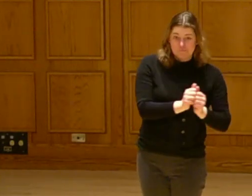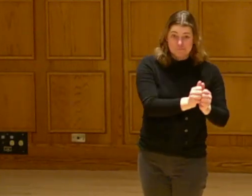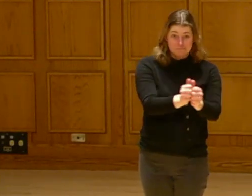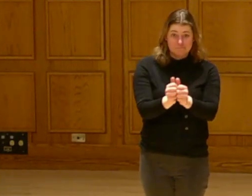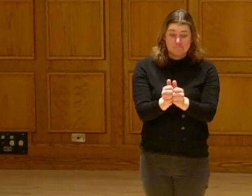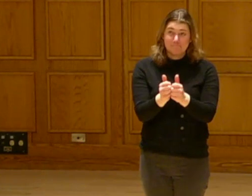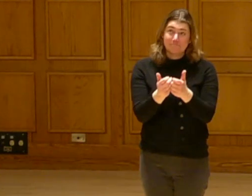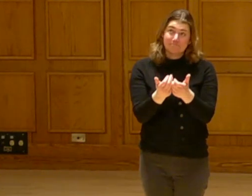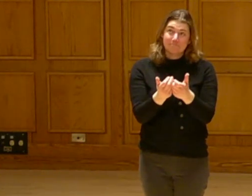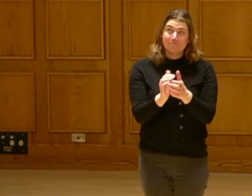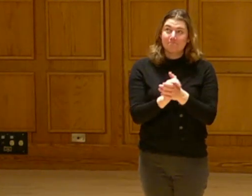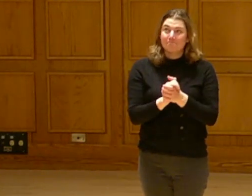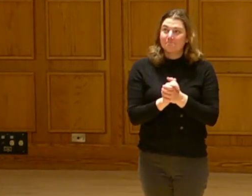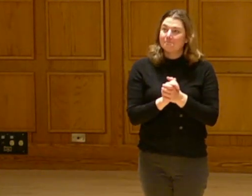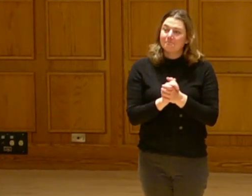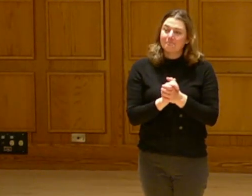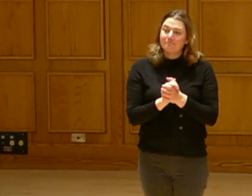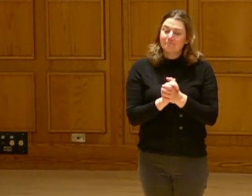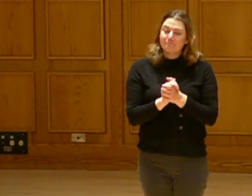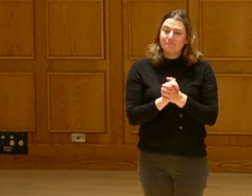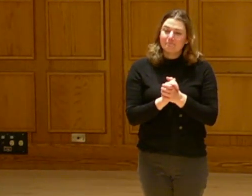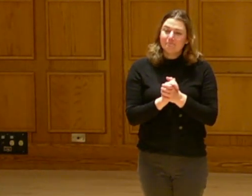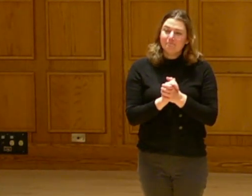I think so many of us in the room are working on our own things.